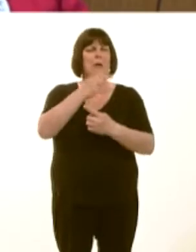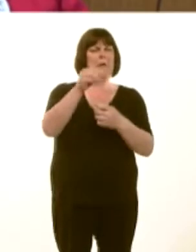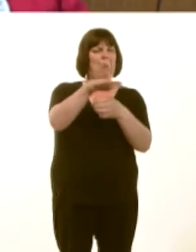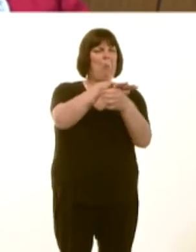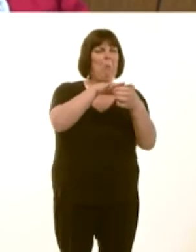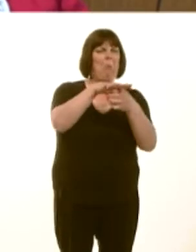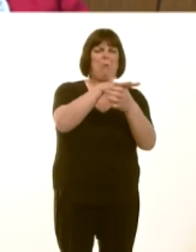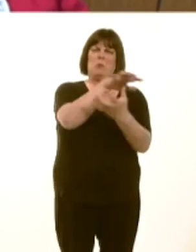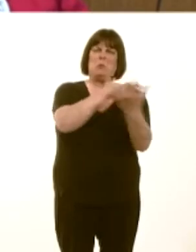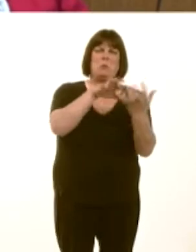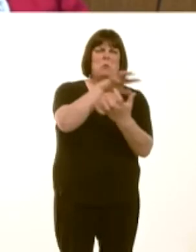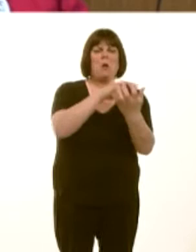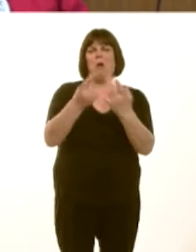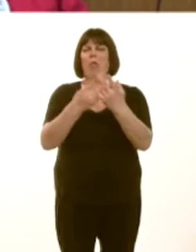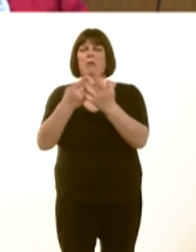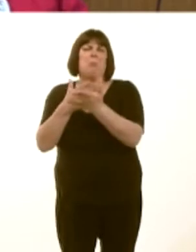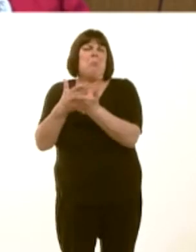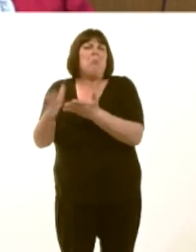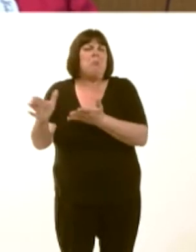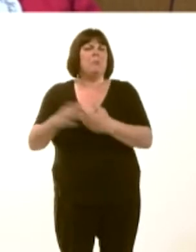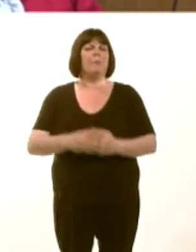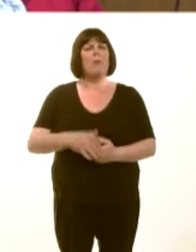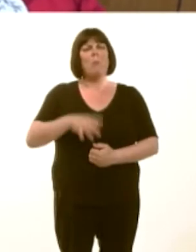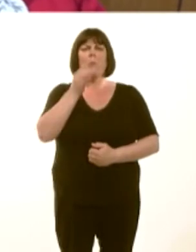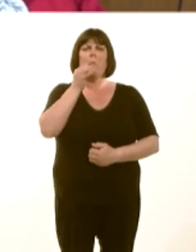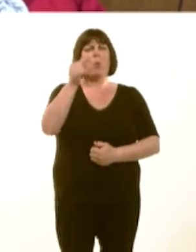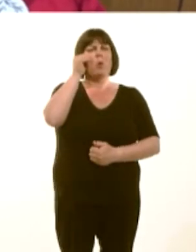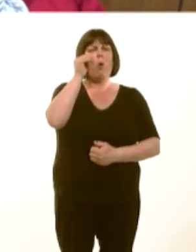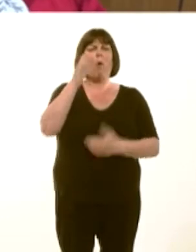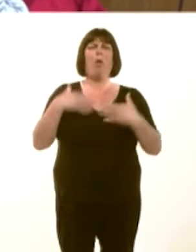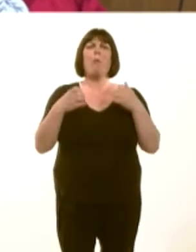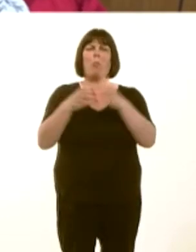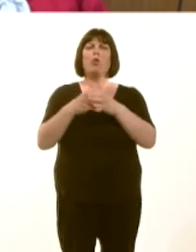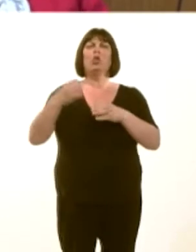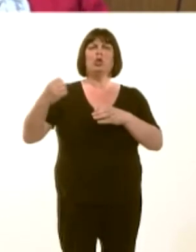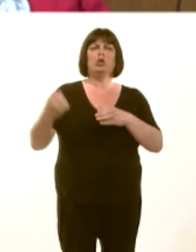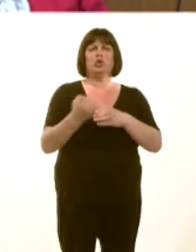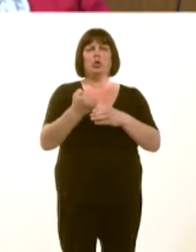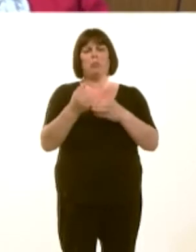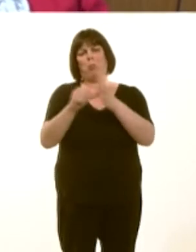We expect, of course, local health boards to resolve complaints as quickly as is possible.